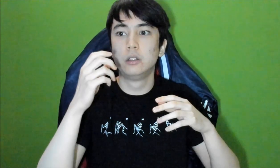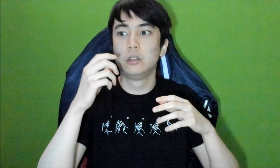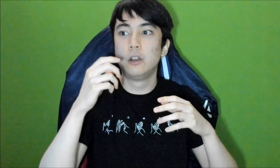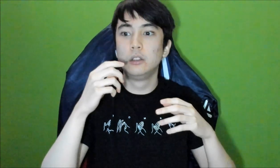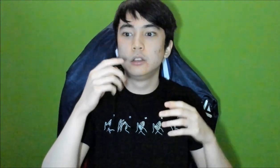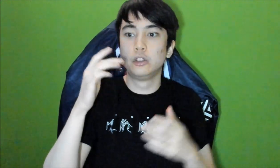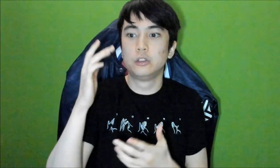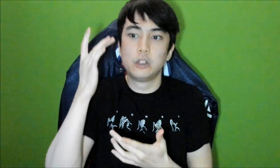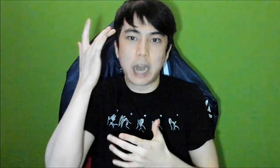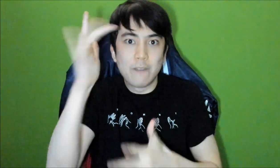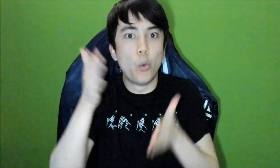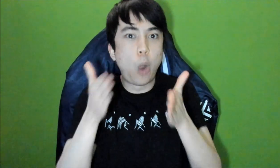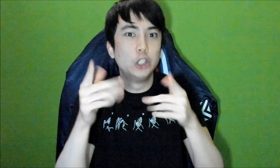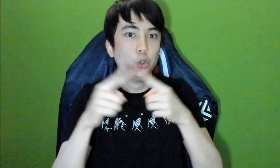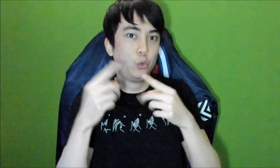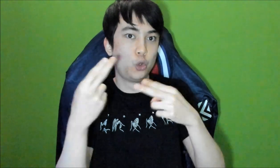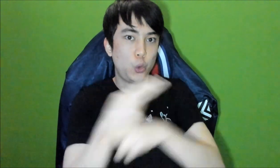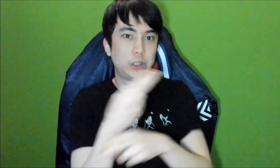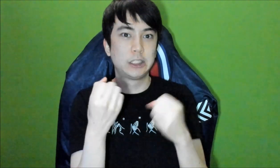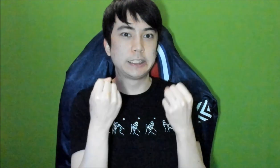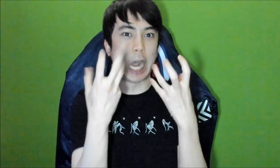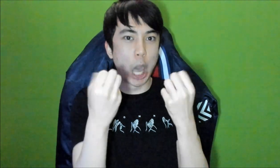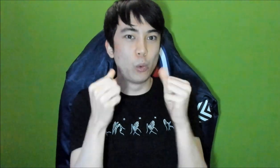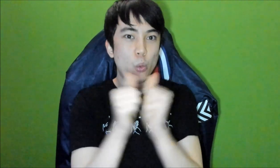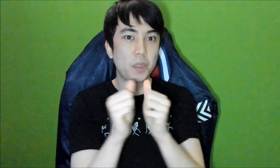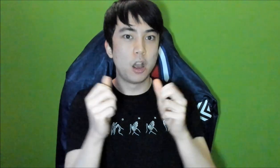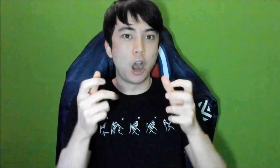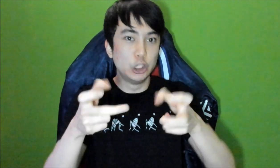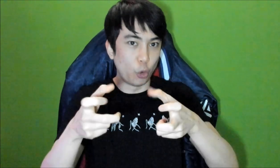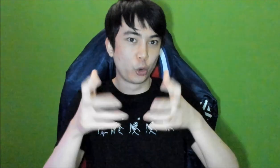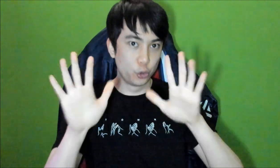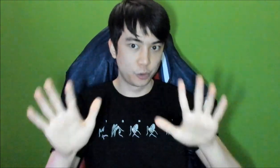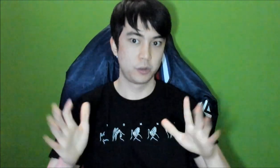a clever way to use Sign Language with the controllers